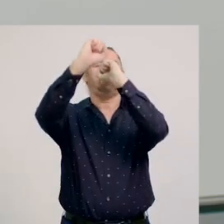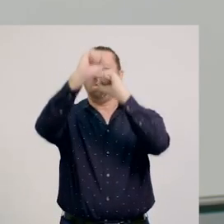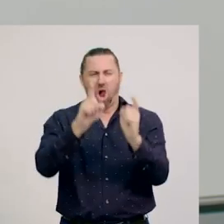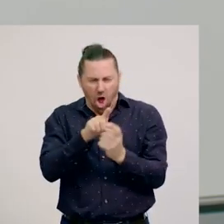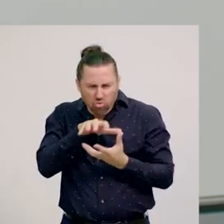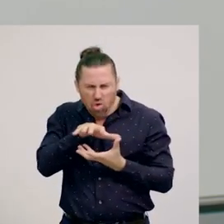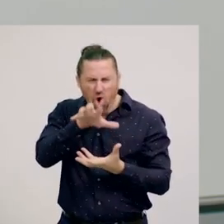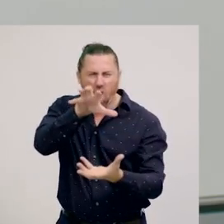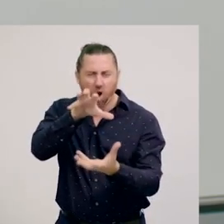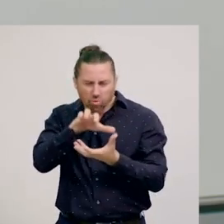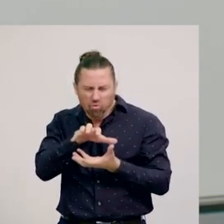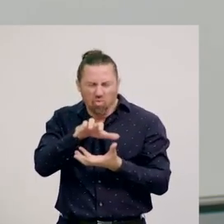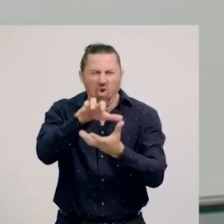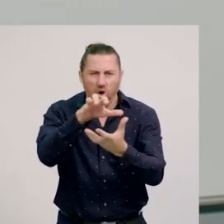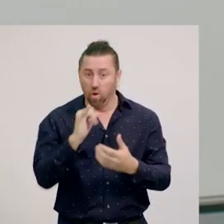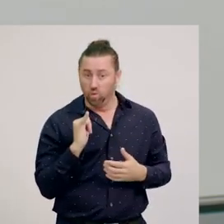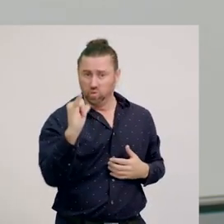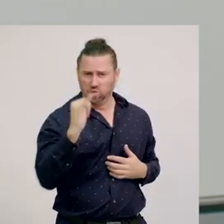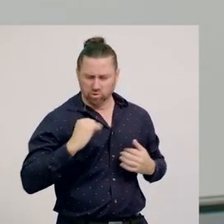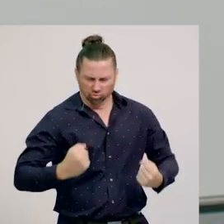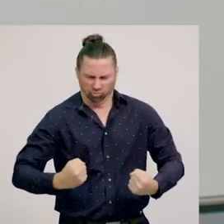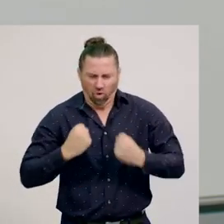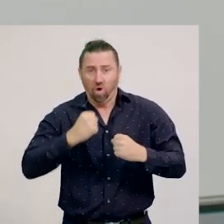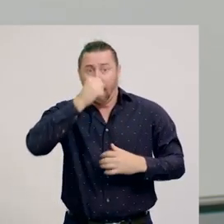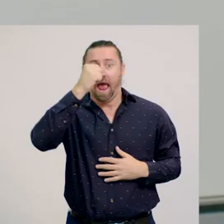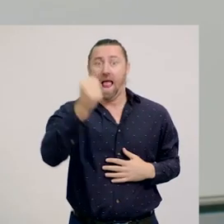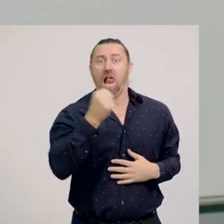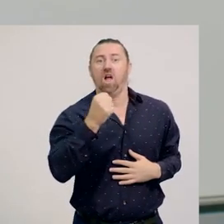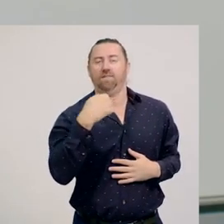The strongest elephant will win the contest, and is able to find a mate.